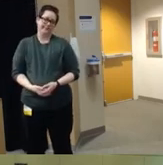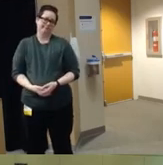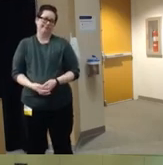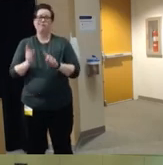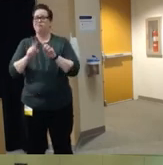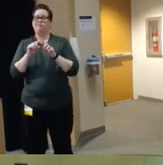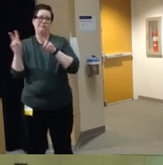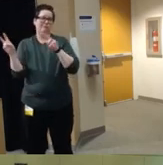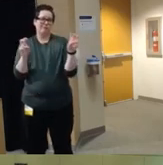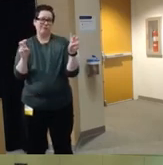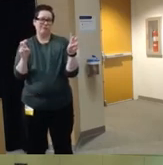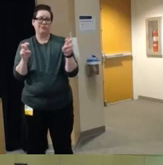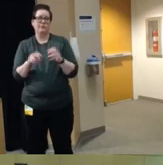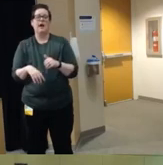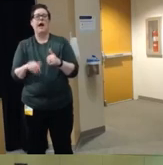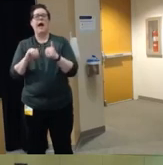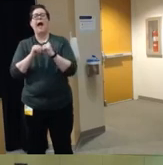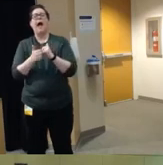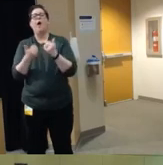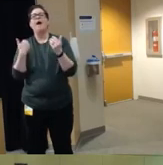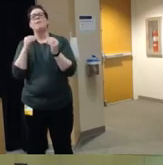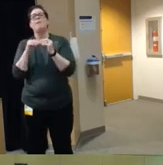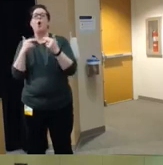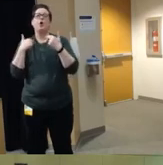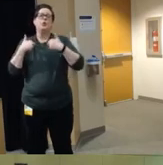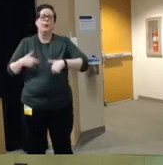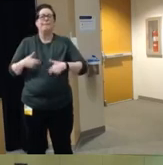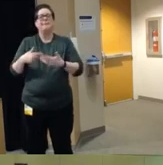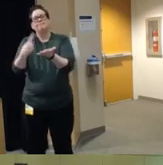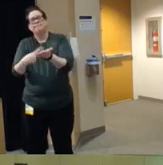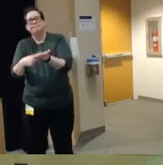humanizing and destigmatizing conversations about Firearms as well as mental health and